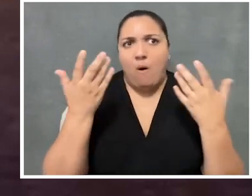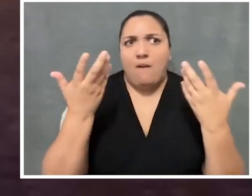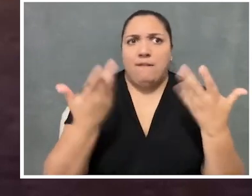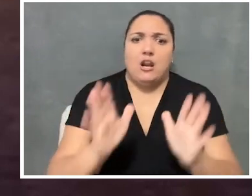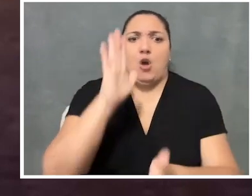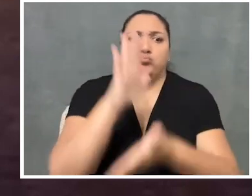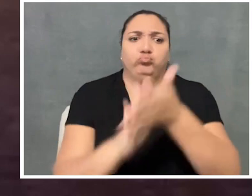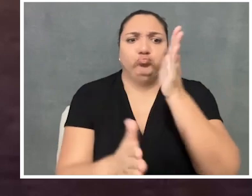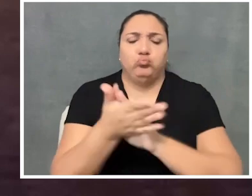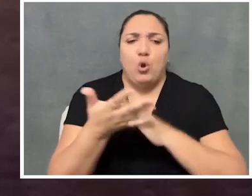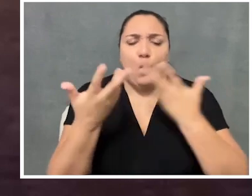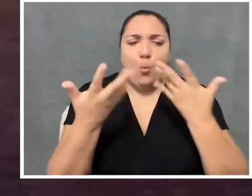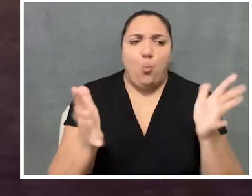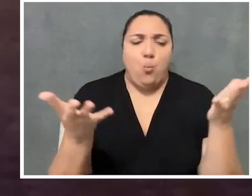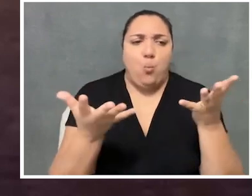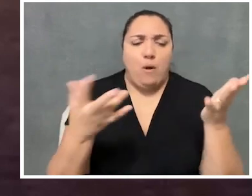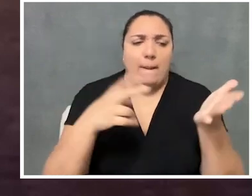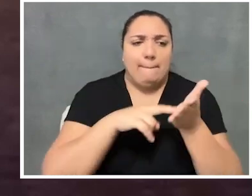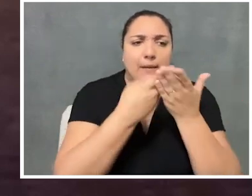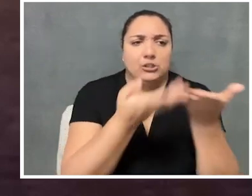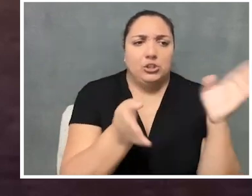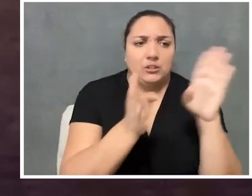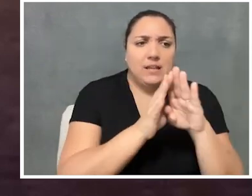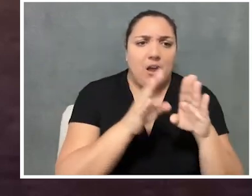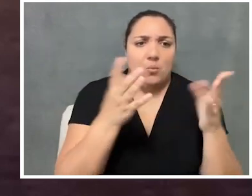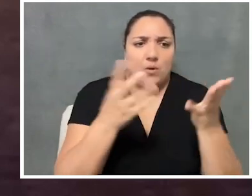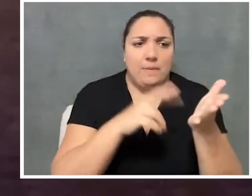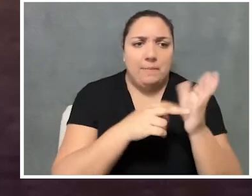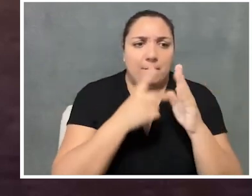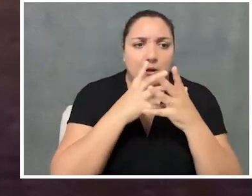really, about what the shutdown meant for a lot of people.